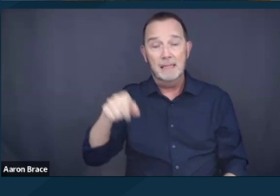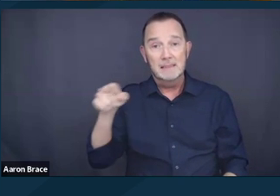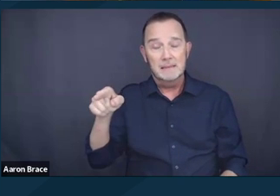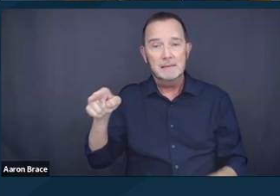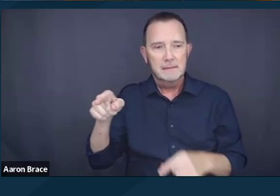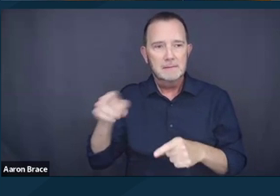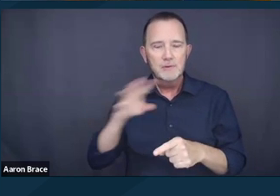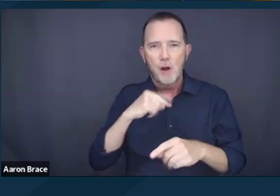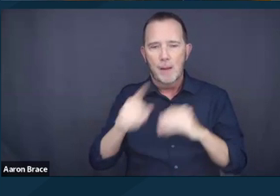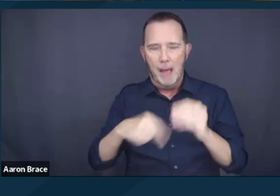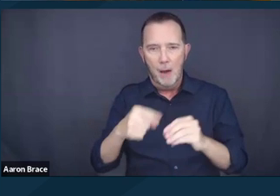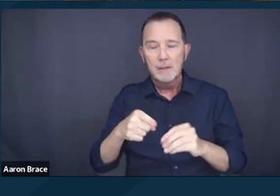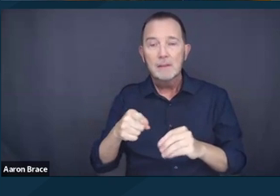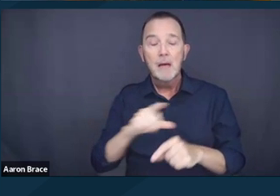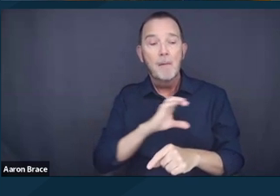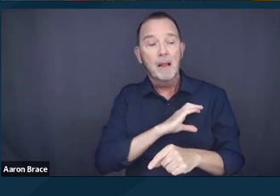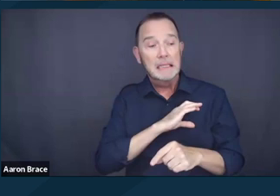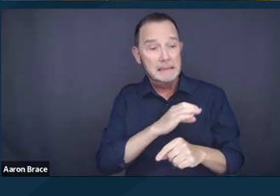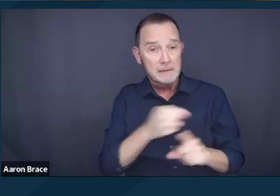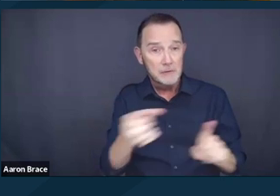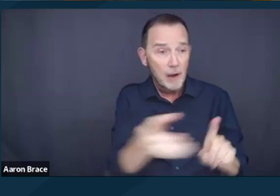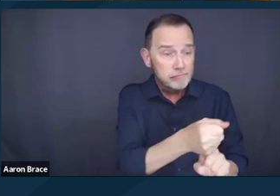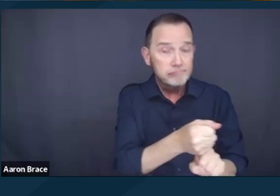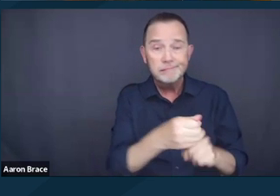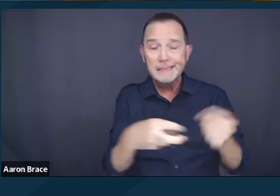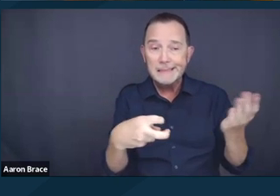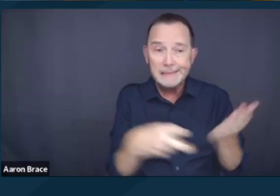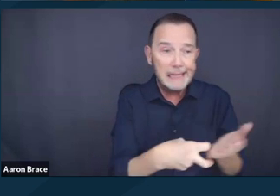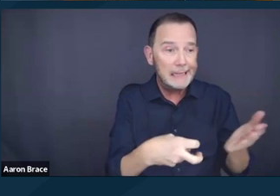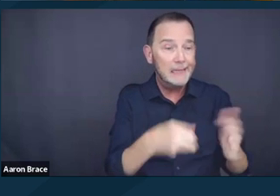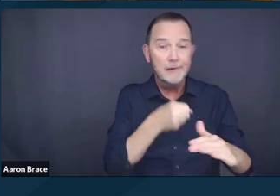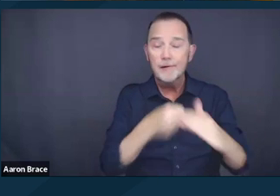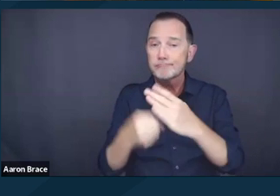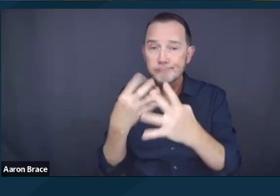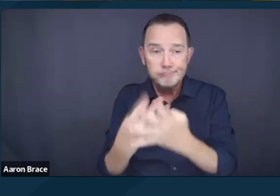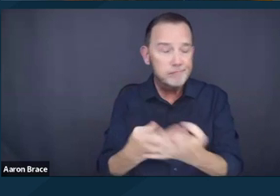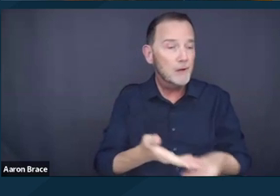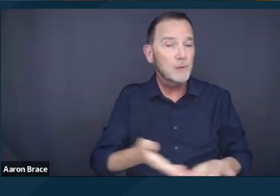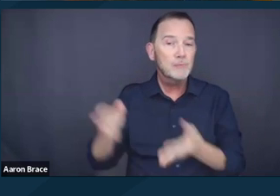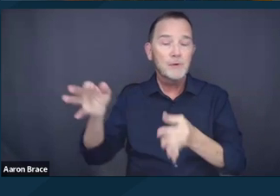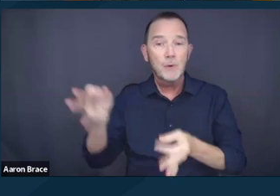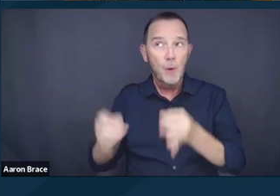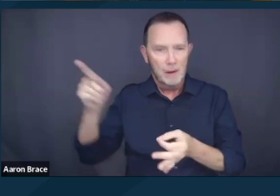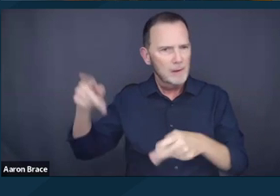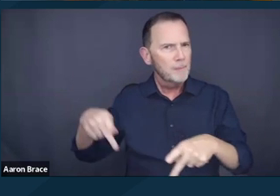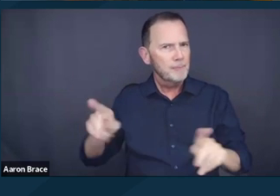arresting and prosecuting people for living unsheltered, I would also argue that the system of criminalization